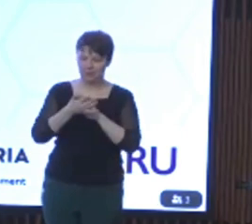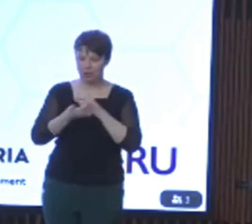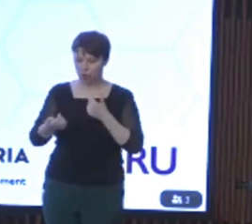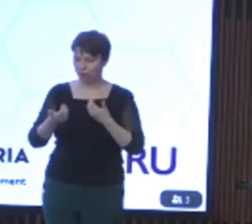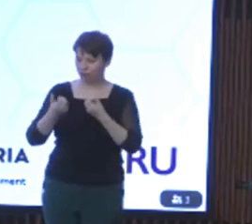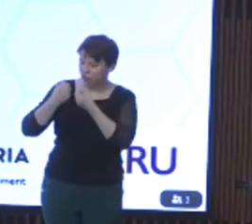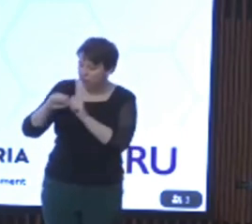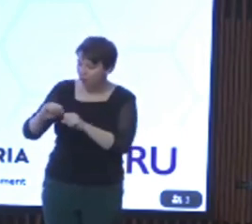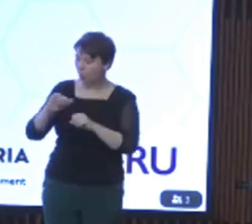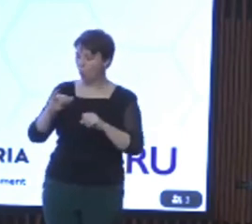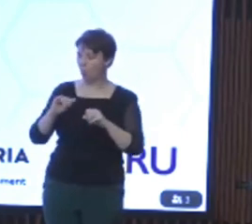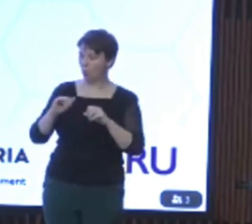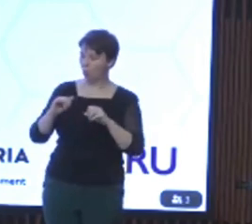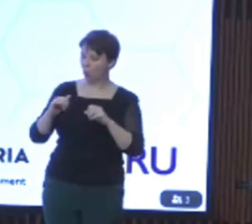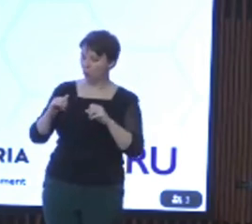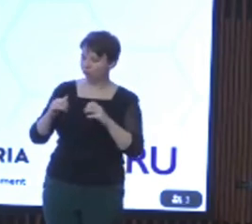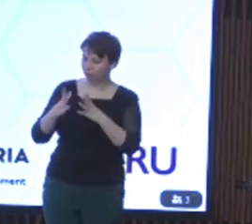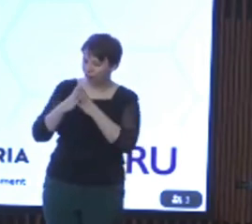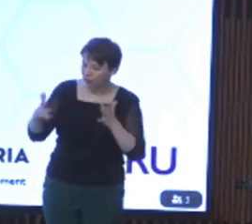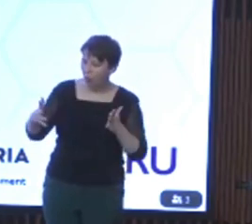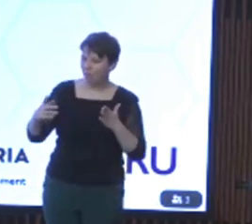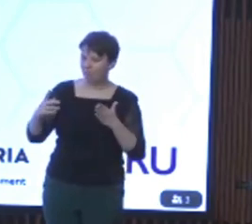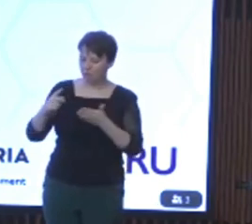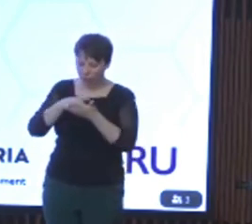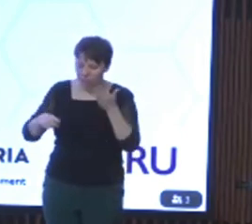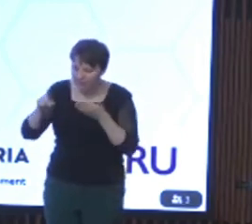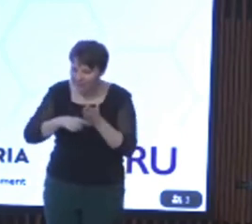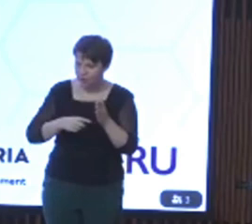address instances of unfair treatment or abuse and in doing so you help build the